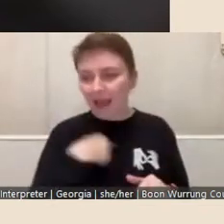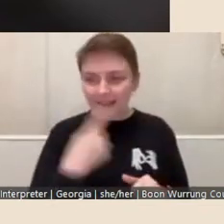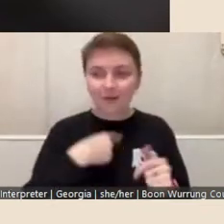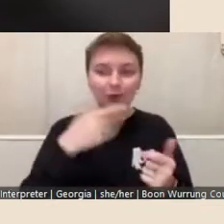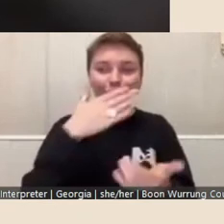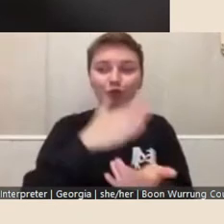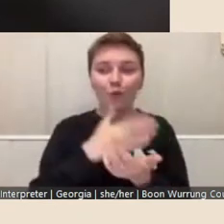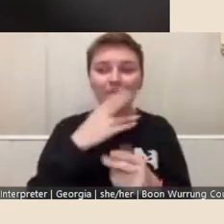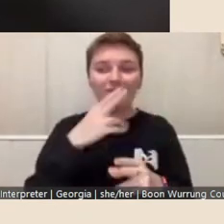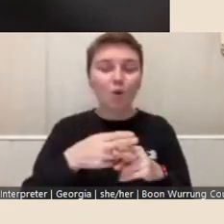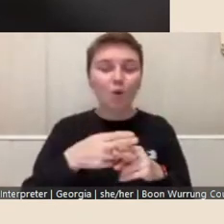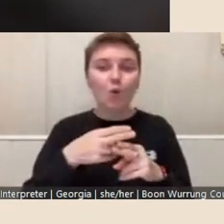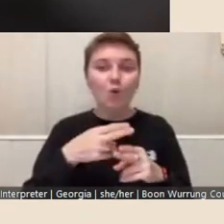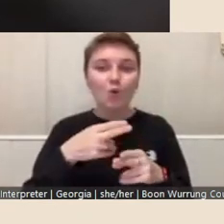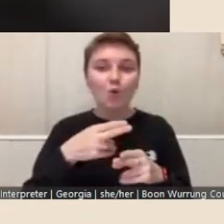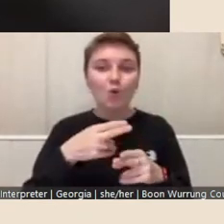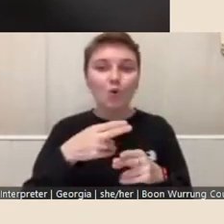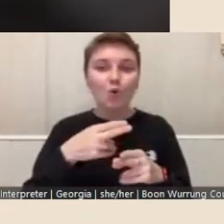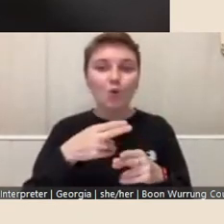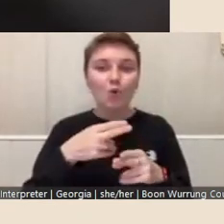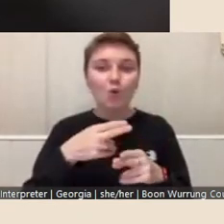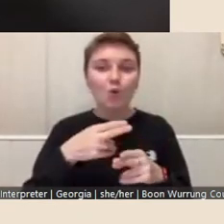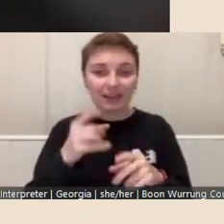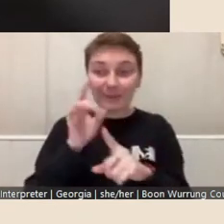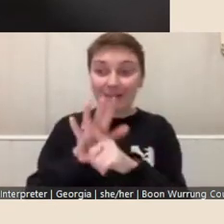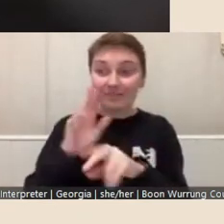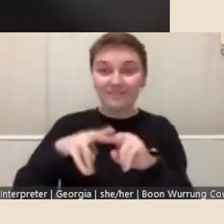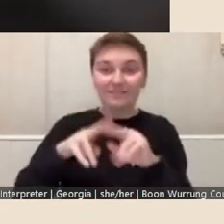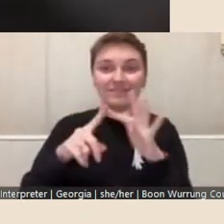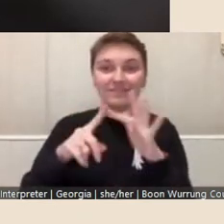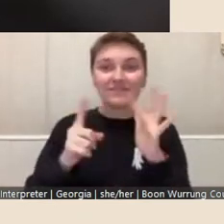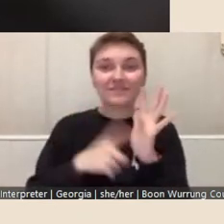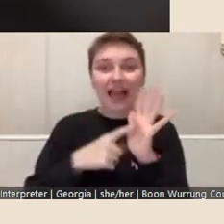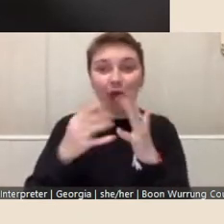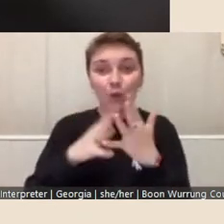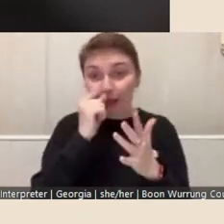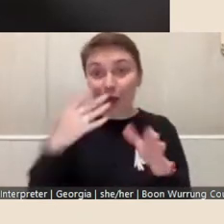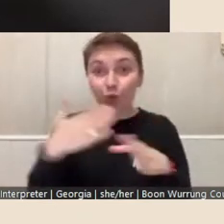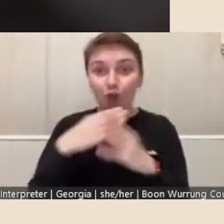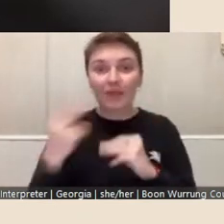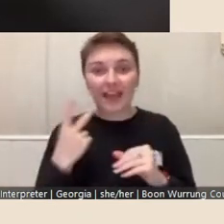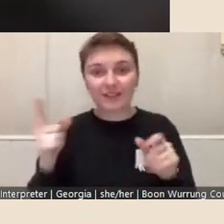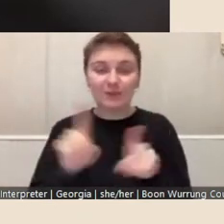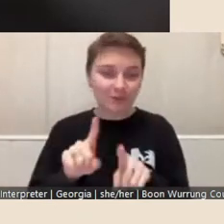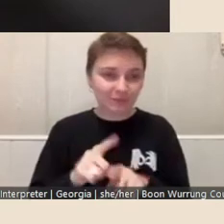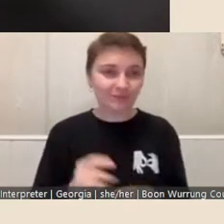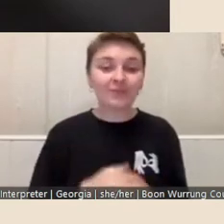the fellows who are able to work with us. So I'm here on behalf of Baldessin Studio,